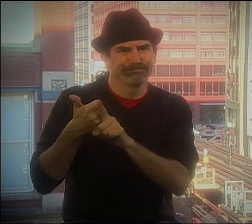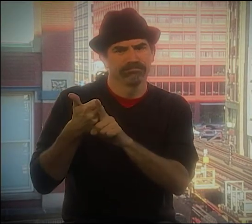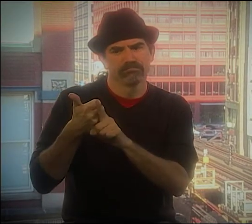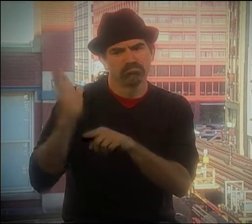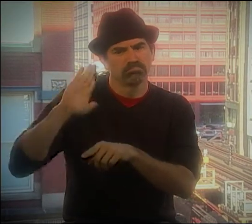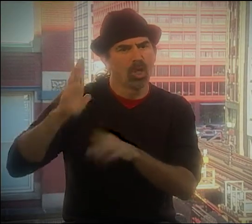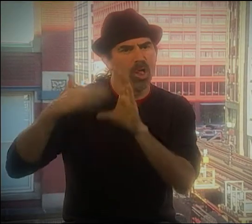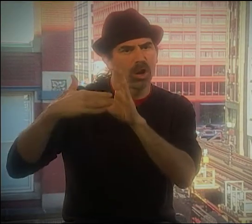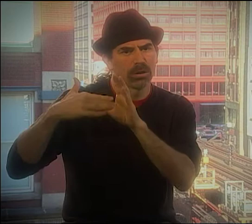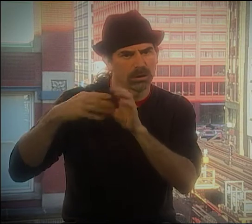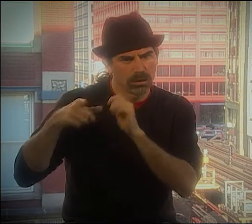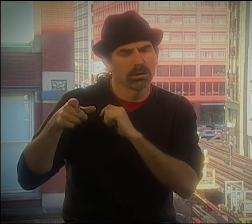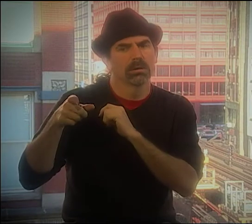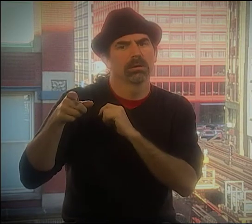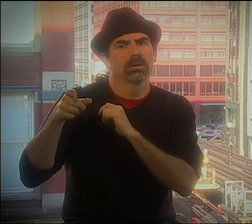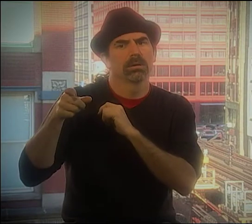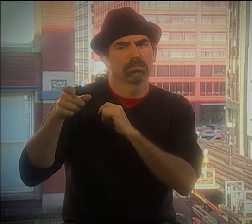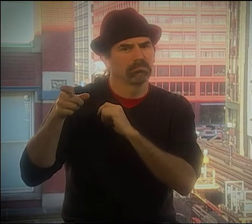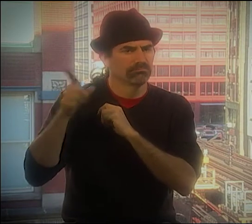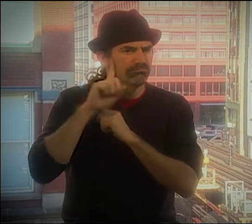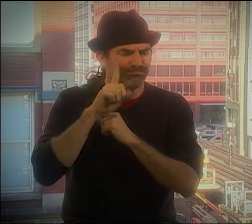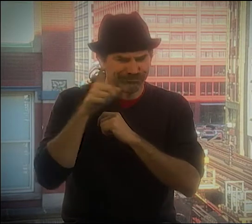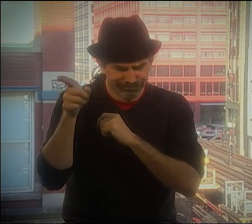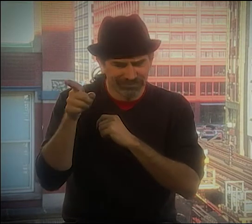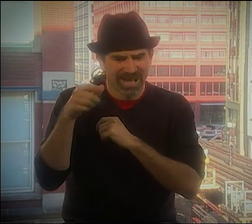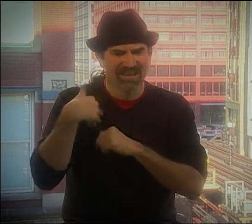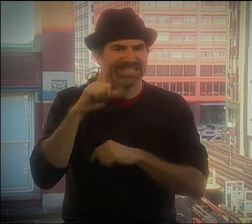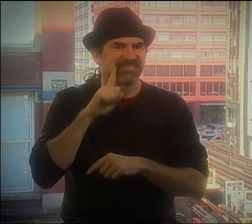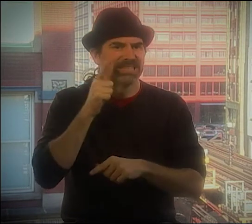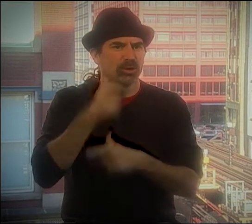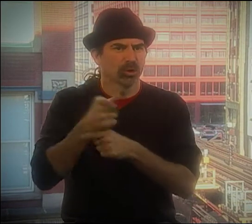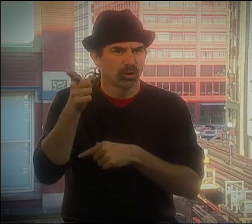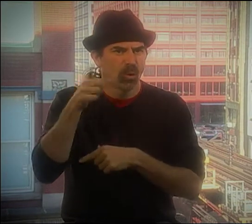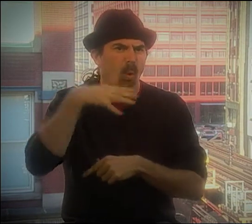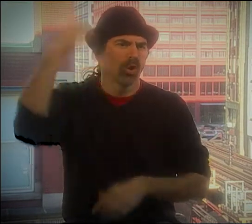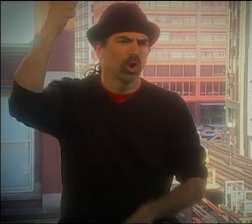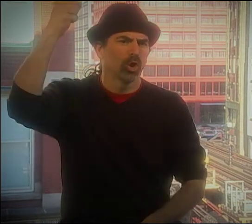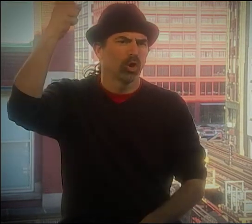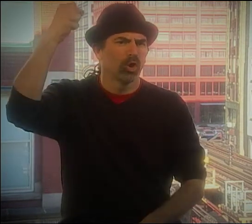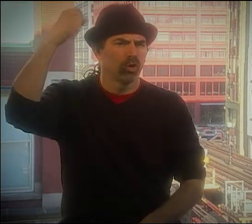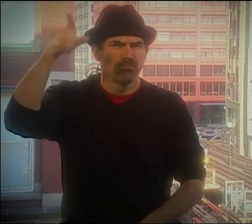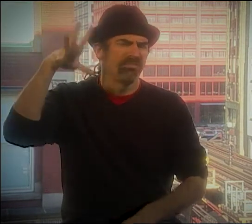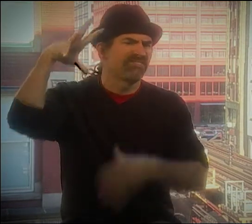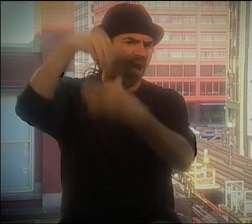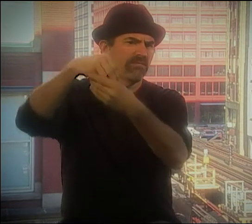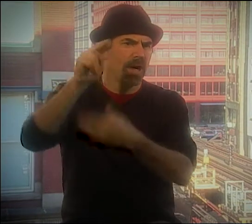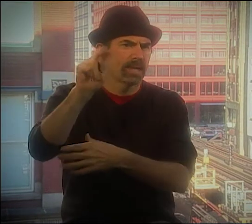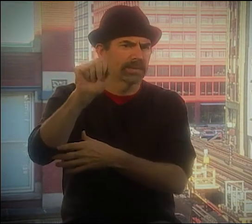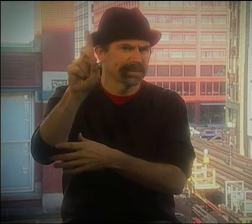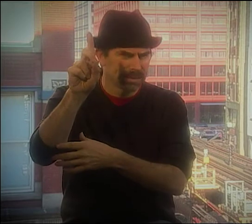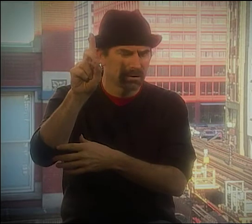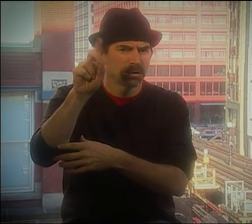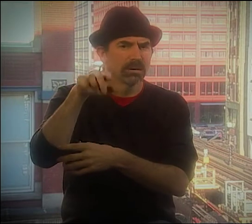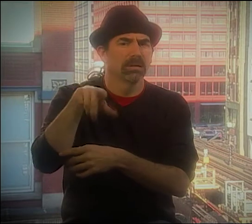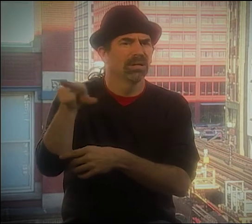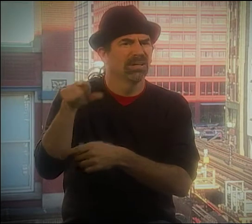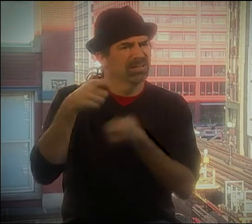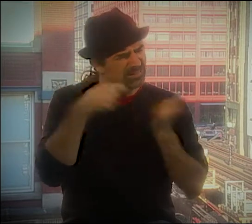OF MINE FROM CLARKE SCHOOL, AND HE HAD A DEAF SISTER, AN OLDER DEAF SISTER WHO HAD BEEN INVOLVED IN NAD,